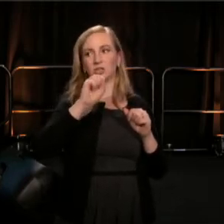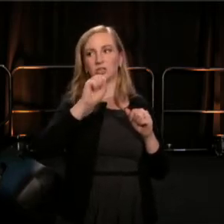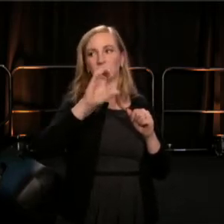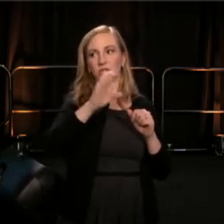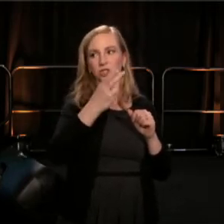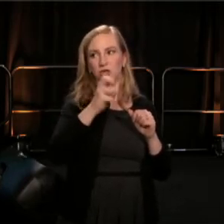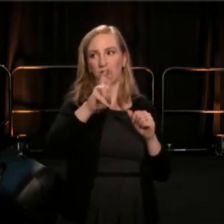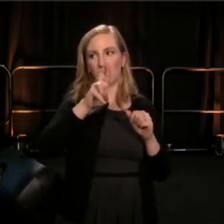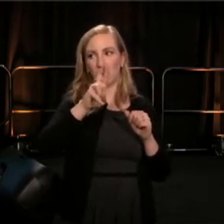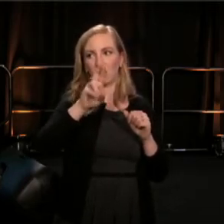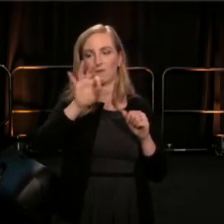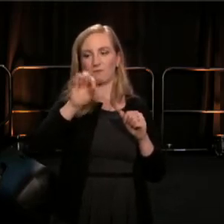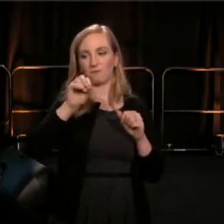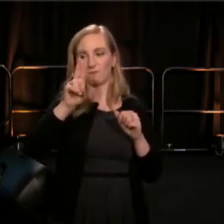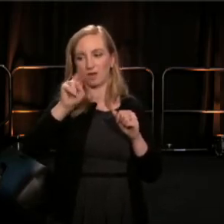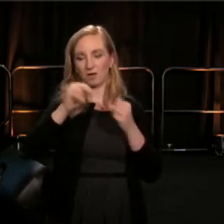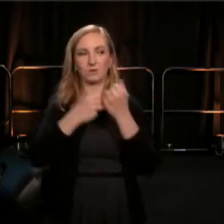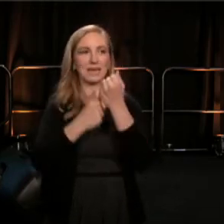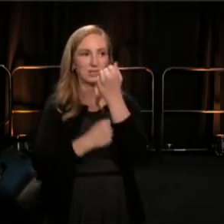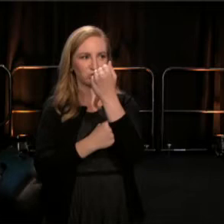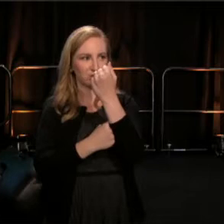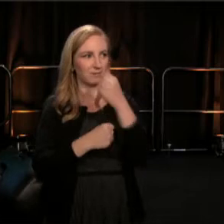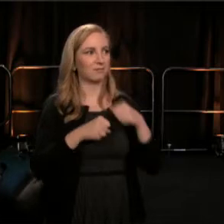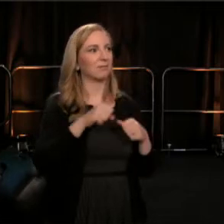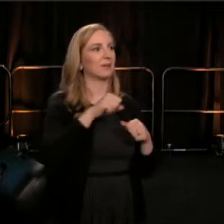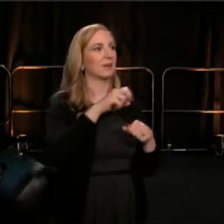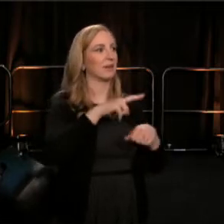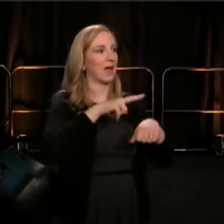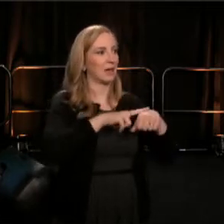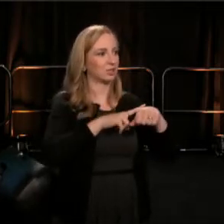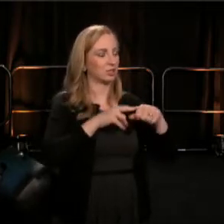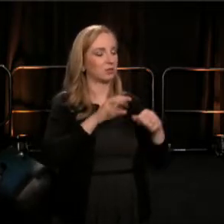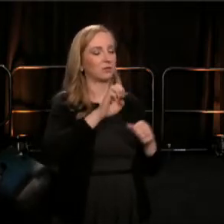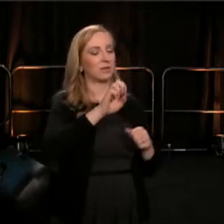National Endowment for the Arts, Ridgewells Catering,